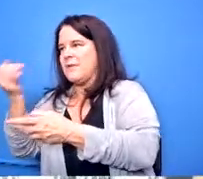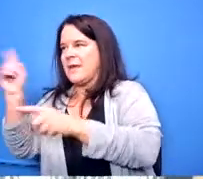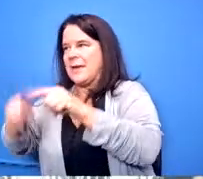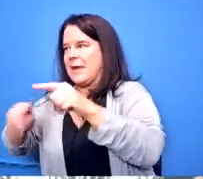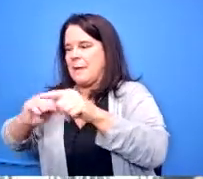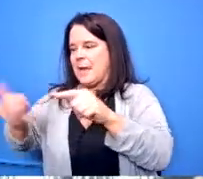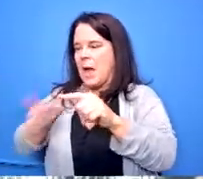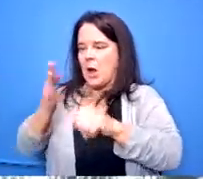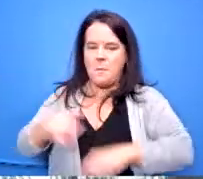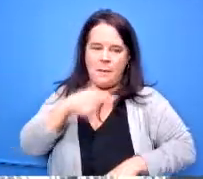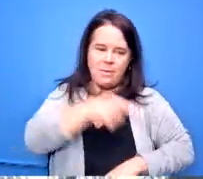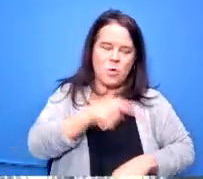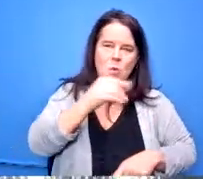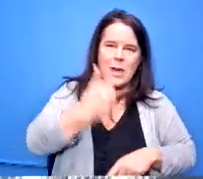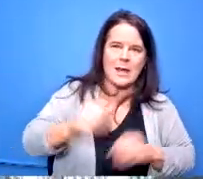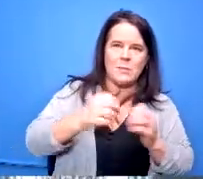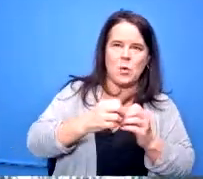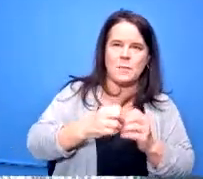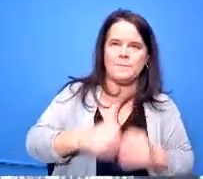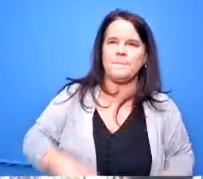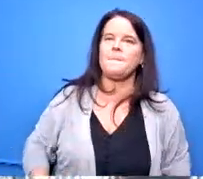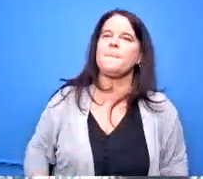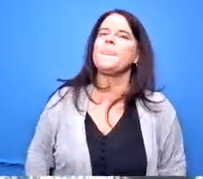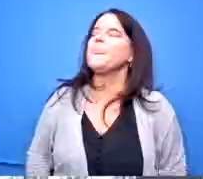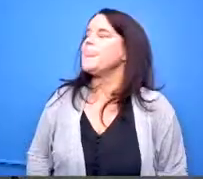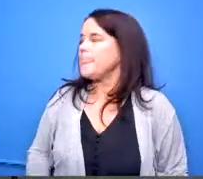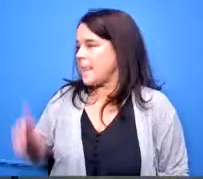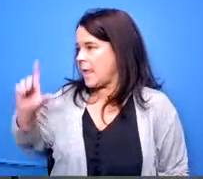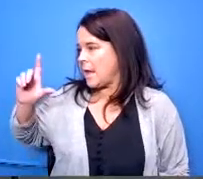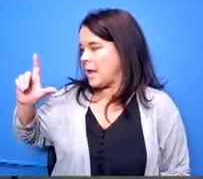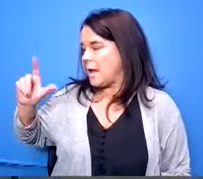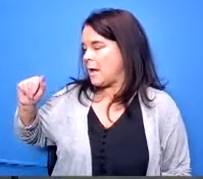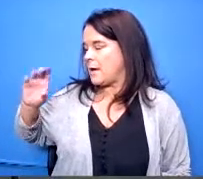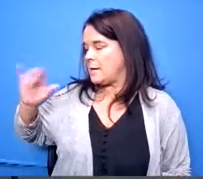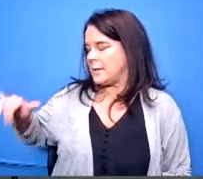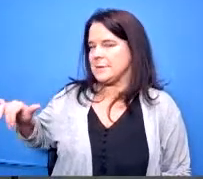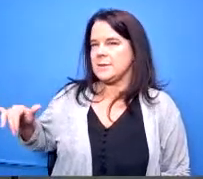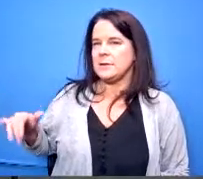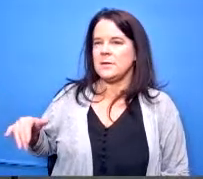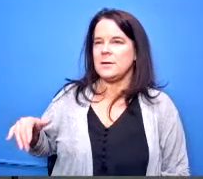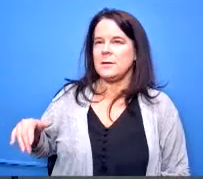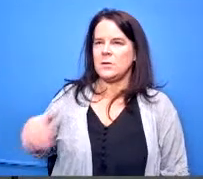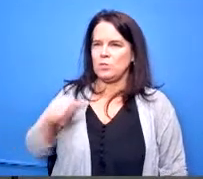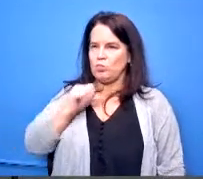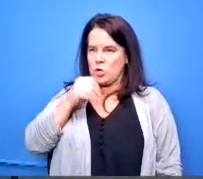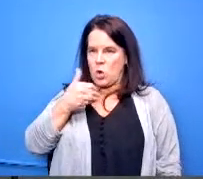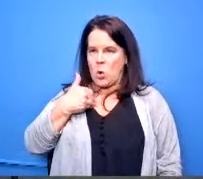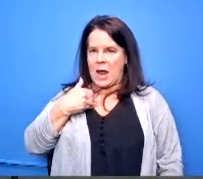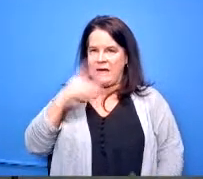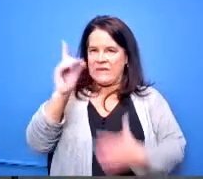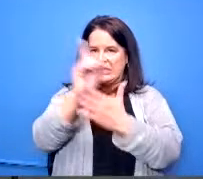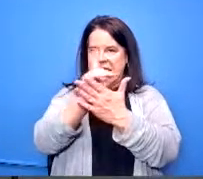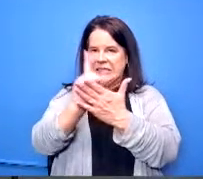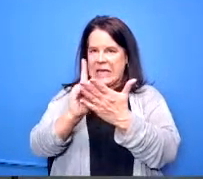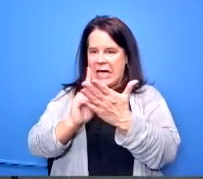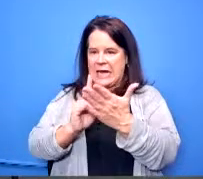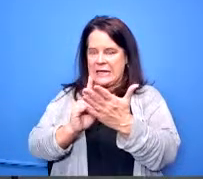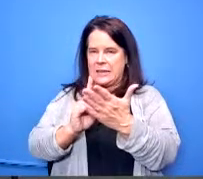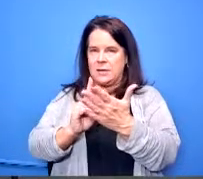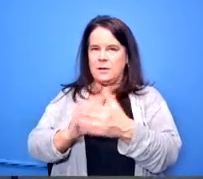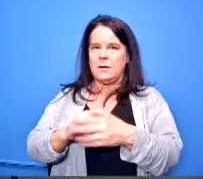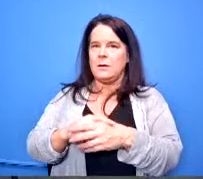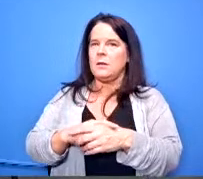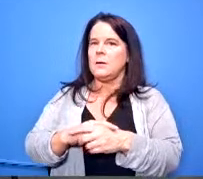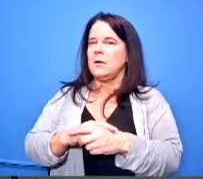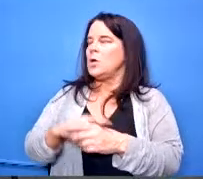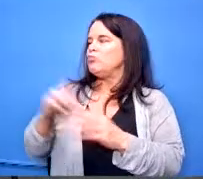mr lacey so we don't do we not have a design no there is no there is no design yet what we did was